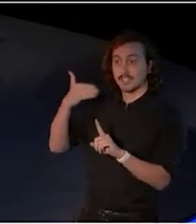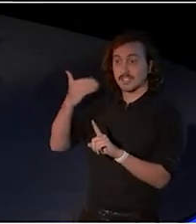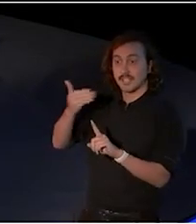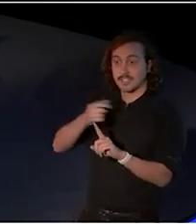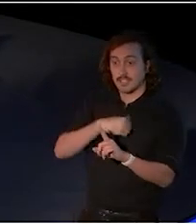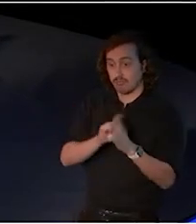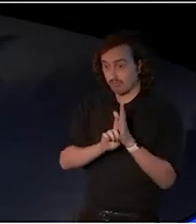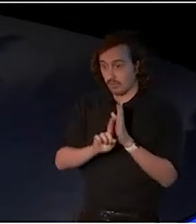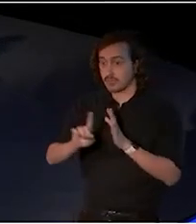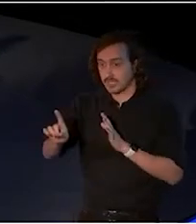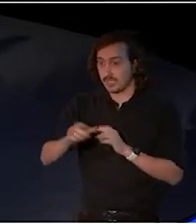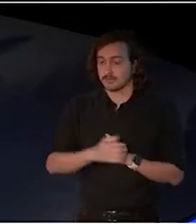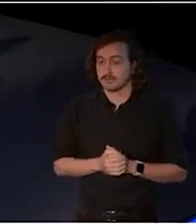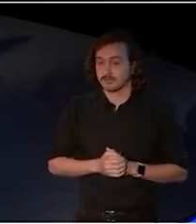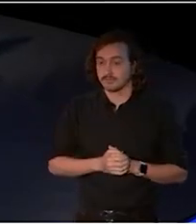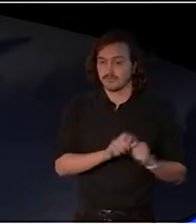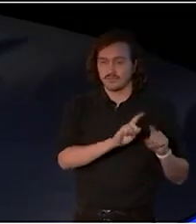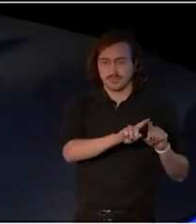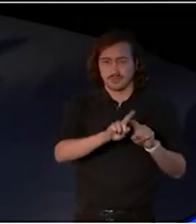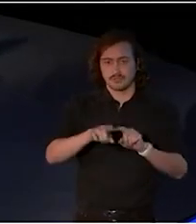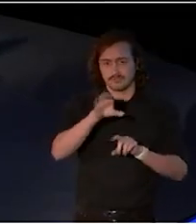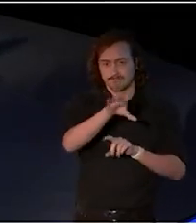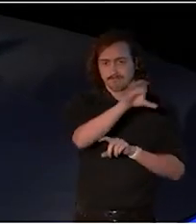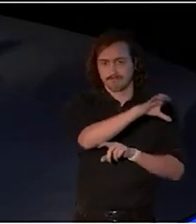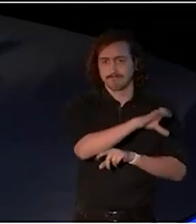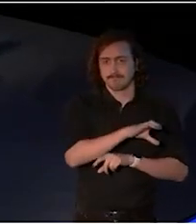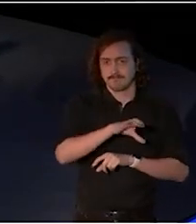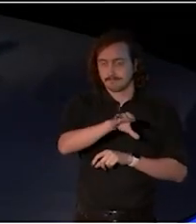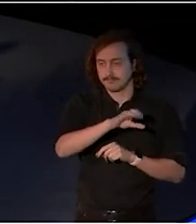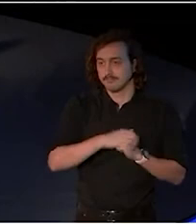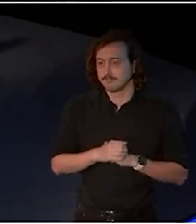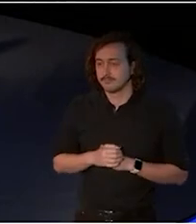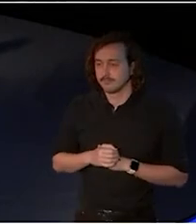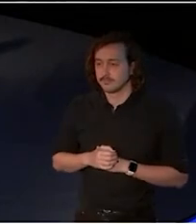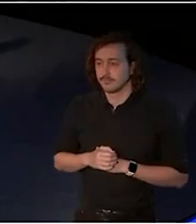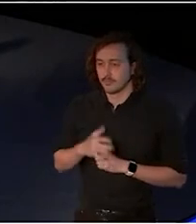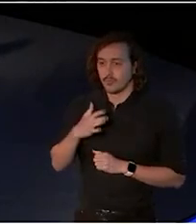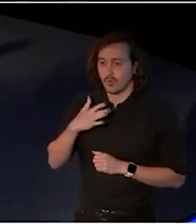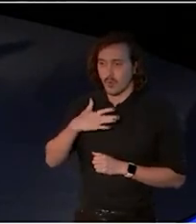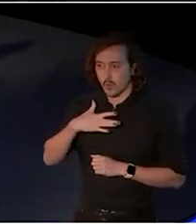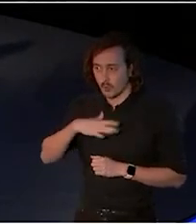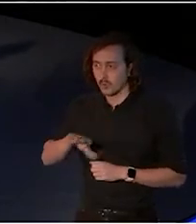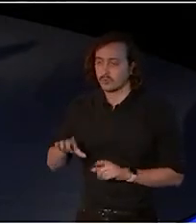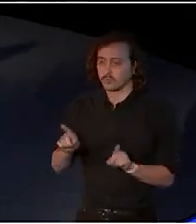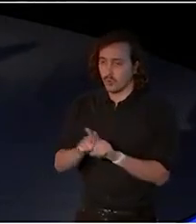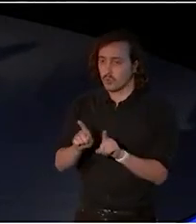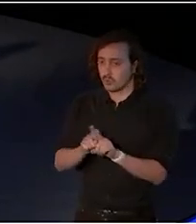the Larrakia and the Wardaman, I wanna take this opportunity